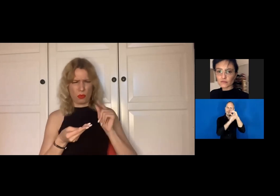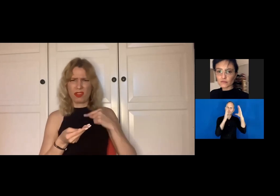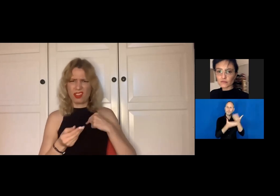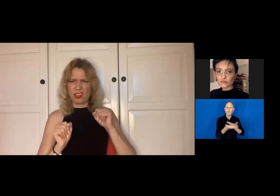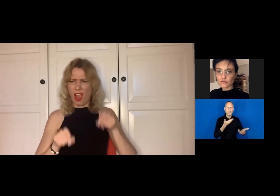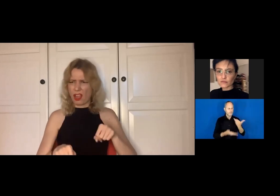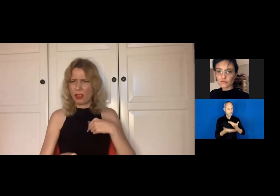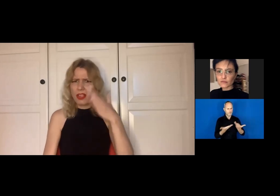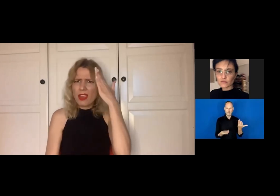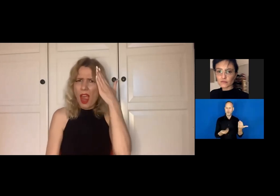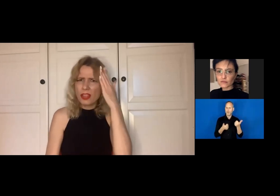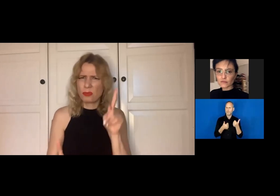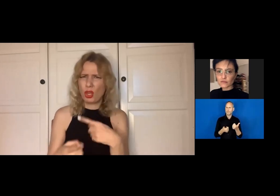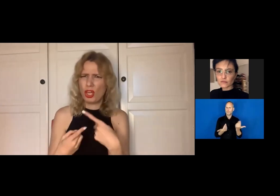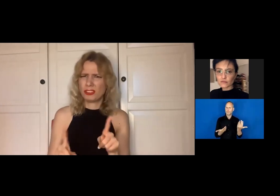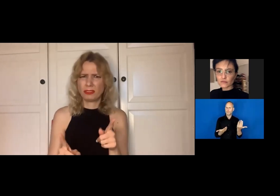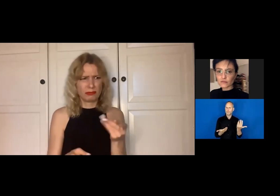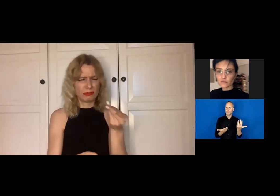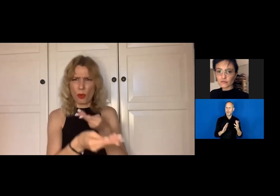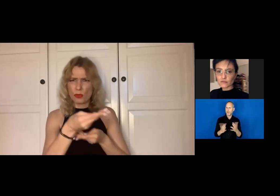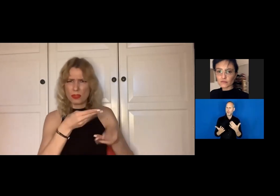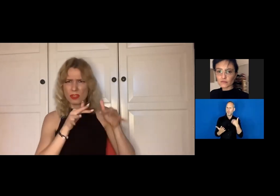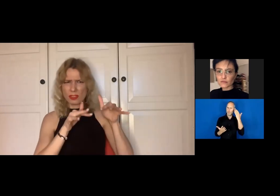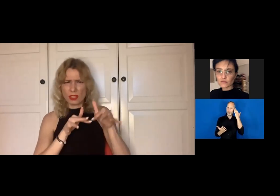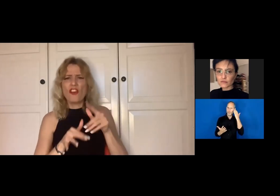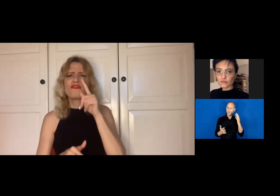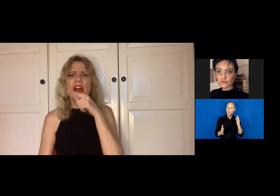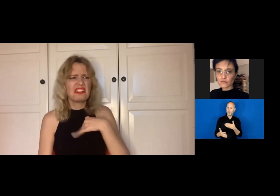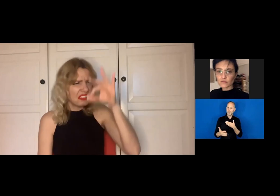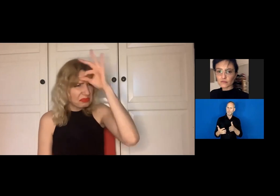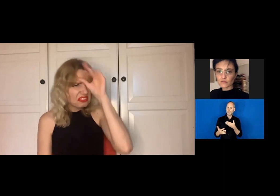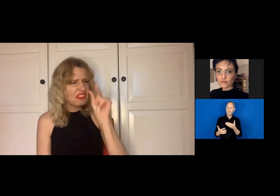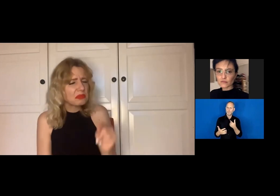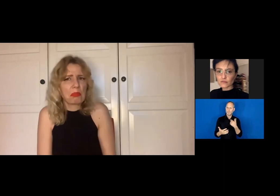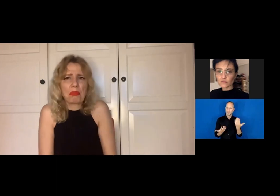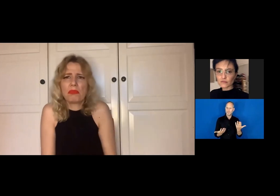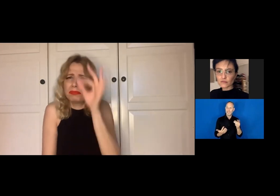Whatever I couldn't understand or what was unknown to me, she would explain it to me.